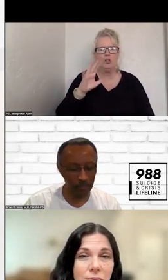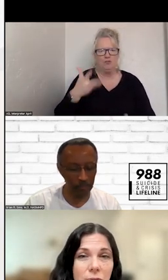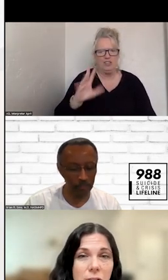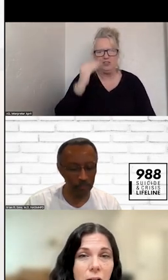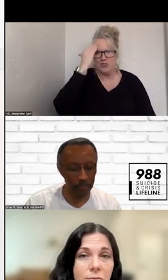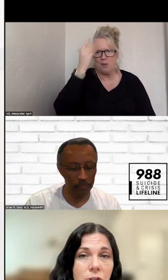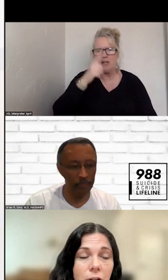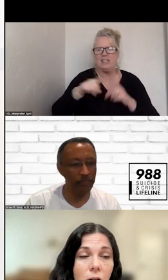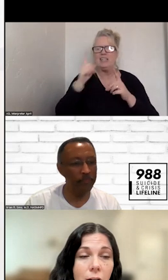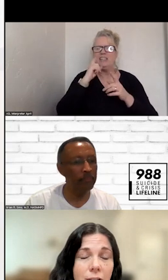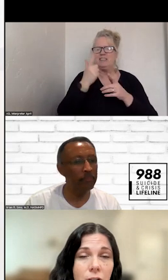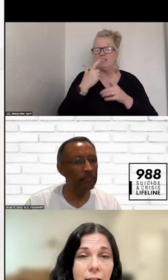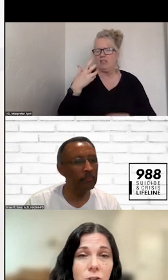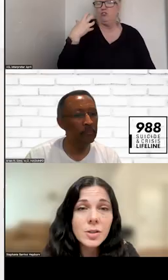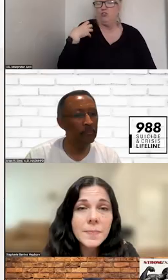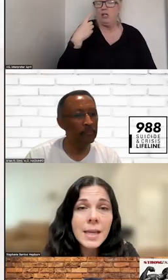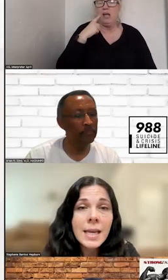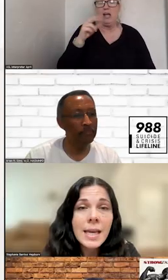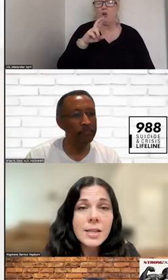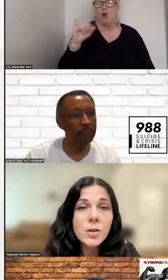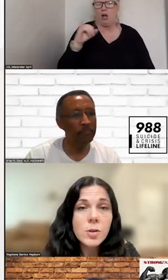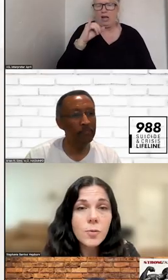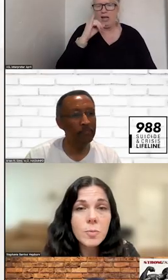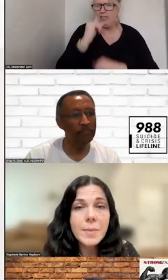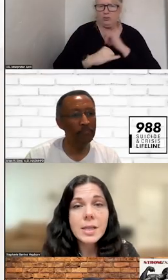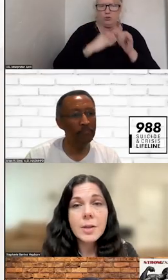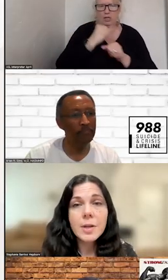CHIEF DIVERSITY OFFICER WITH INTERNATIONAL AND THE FORMER HEALTH